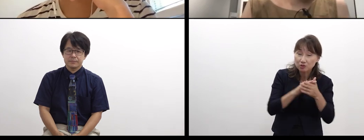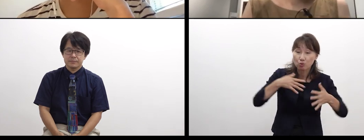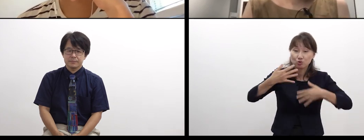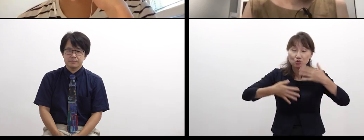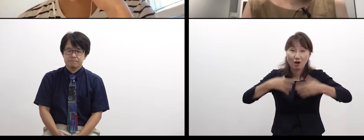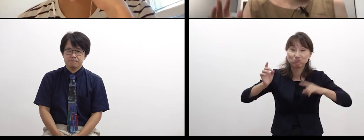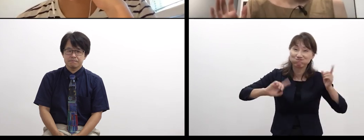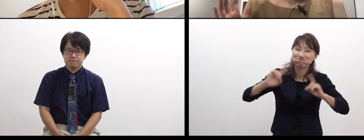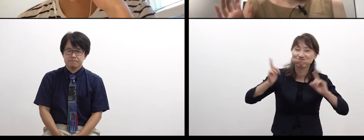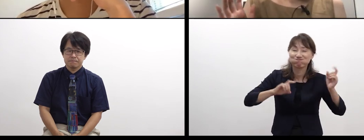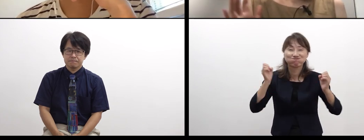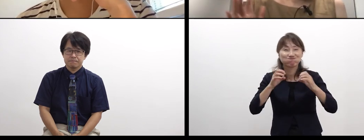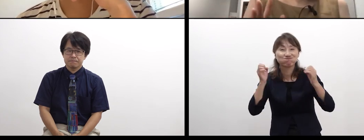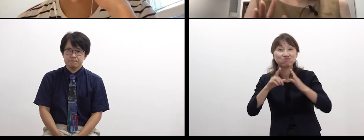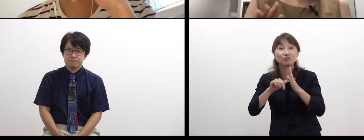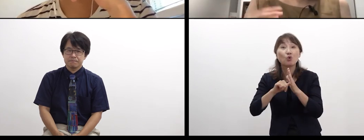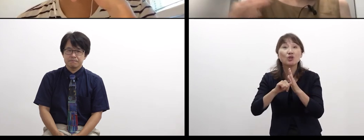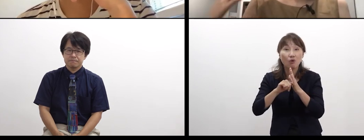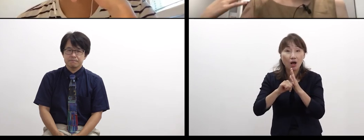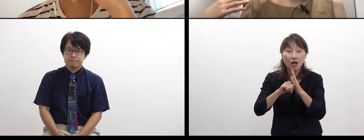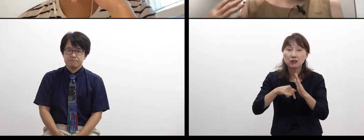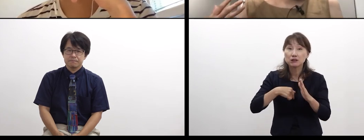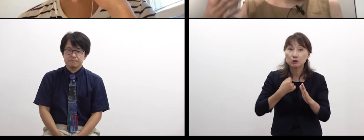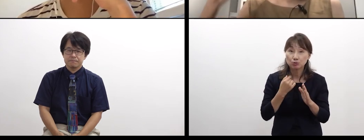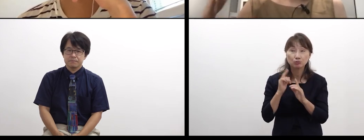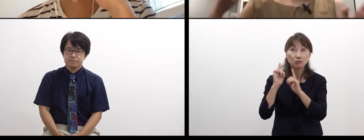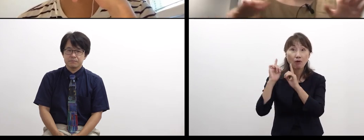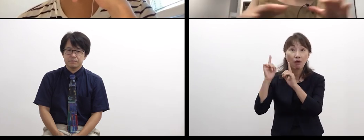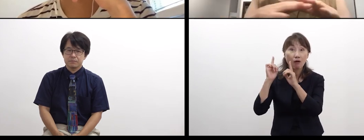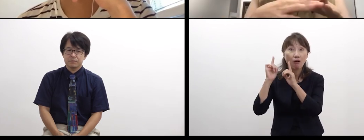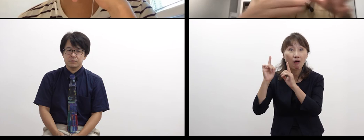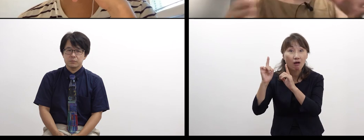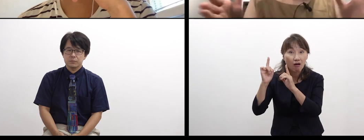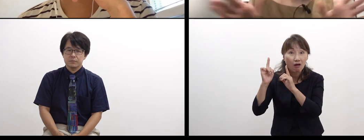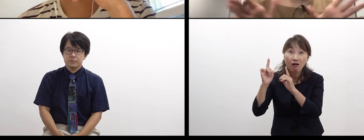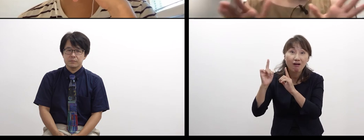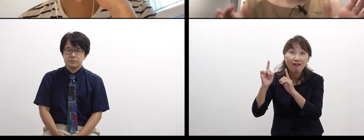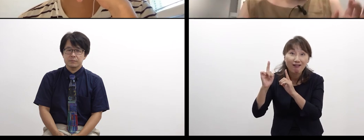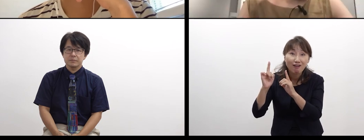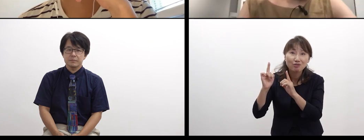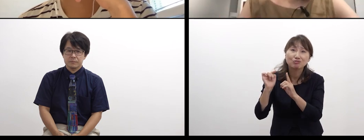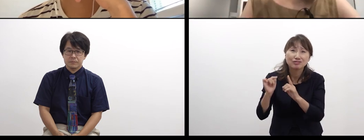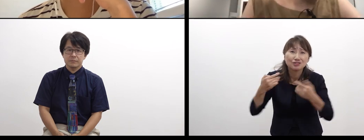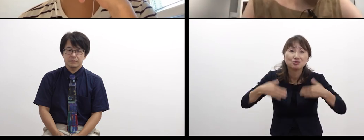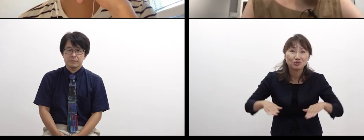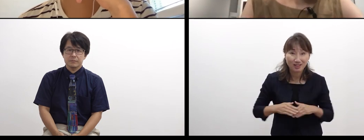it’s unnecessary in that space that I can hear sounds,